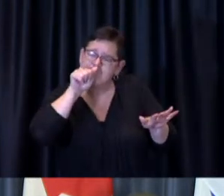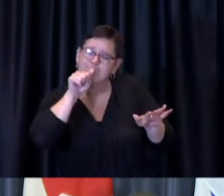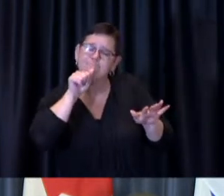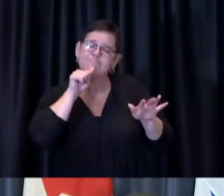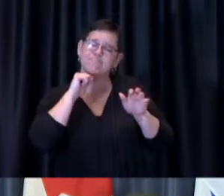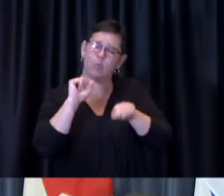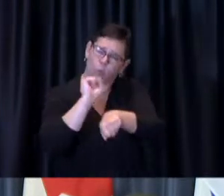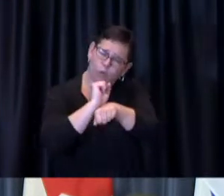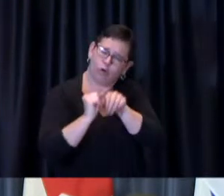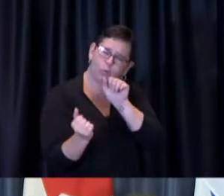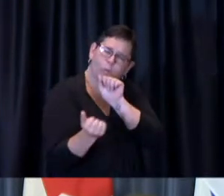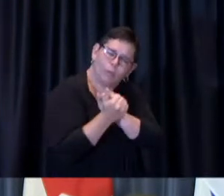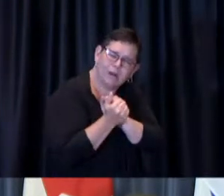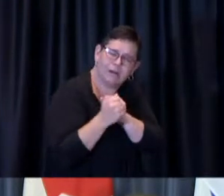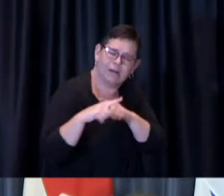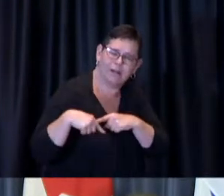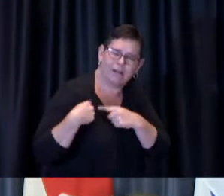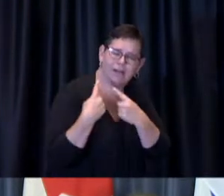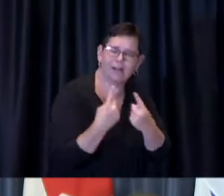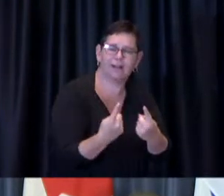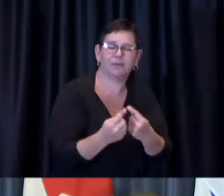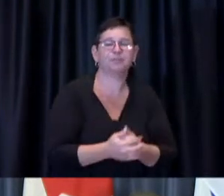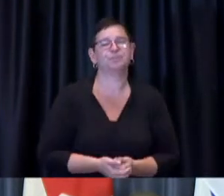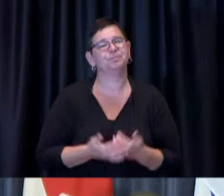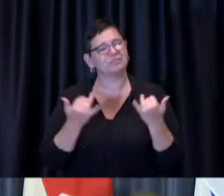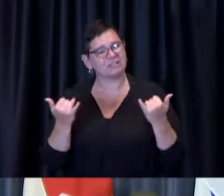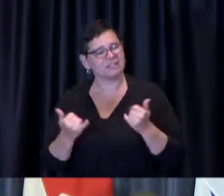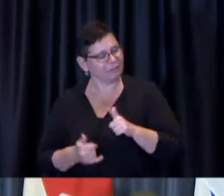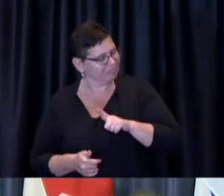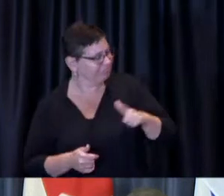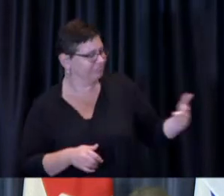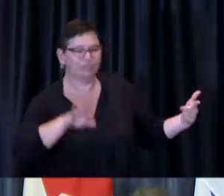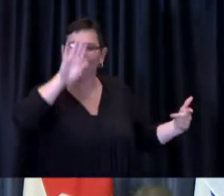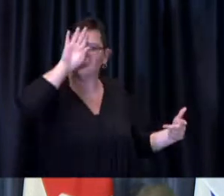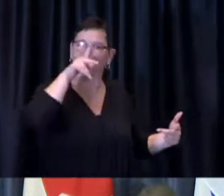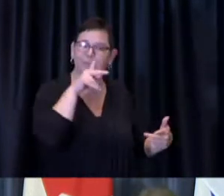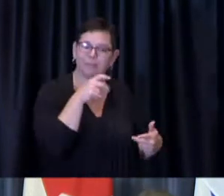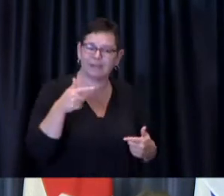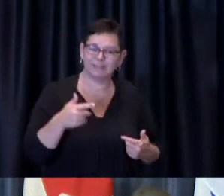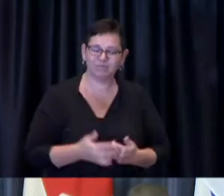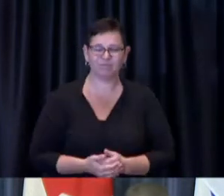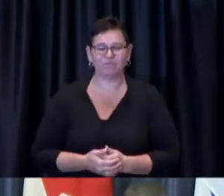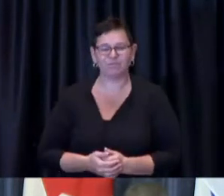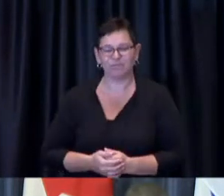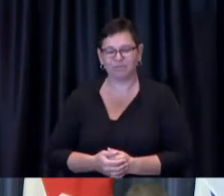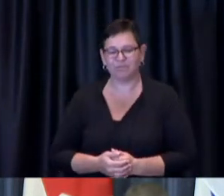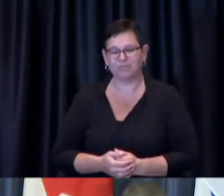So now it's time to ask Chief Pegg to make his remarks for today.